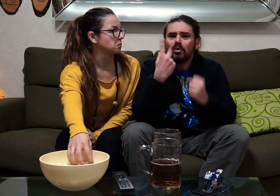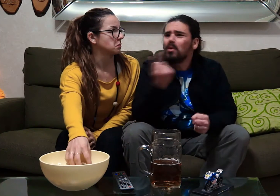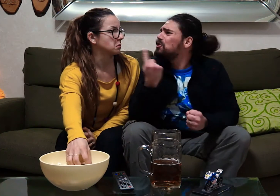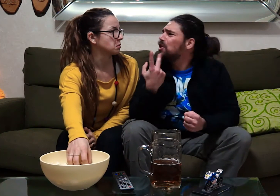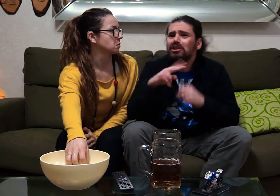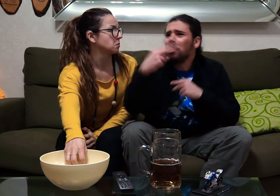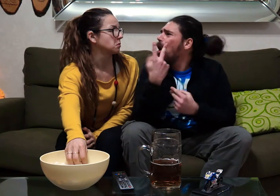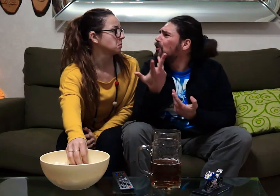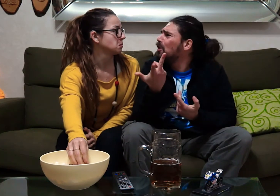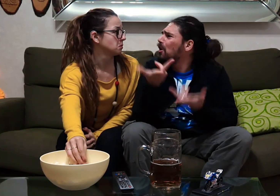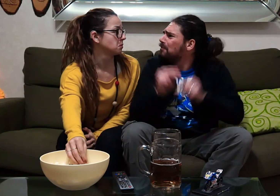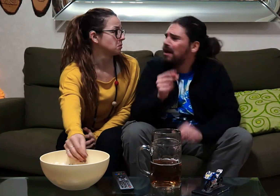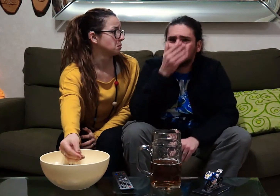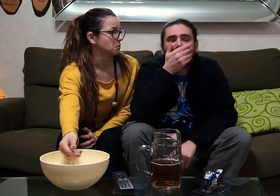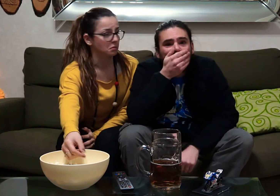at two laps he is second again, all to be redone.